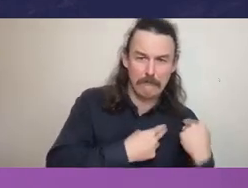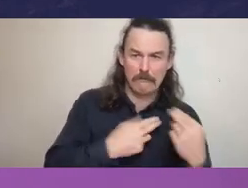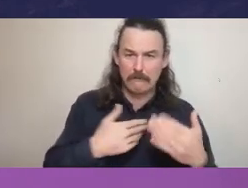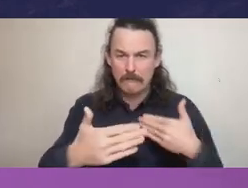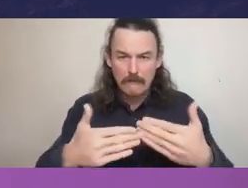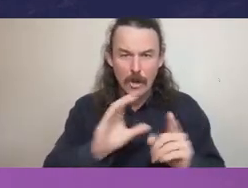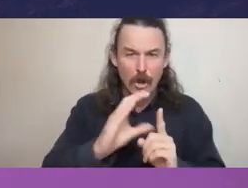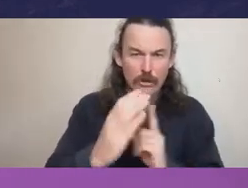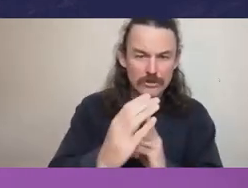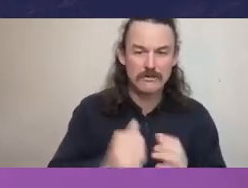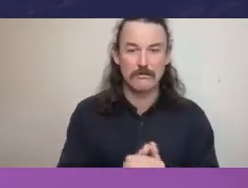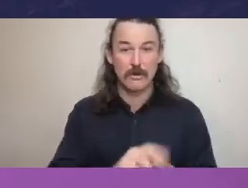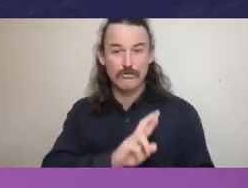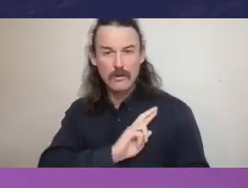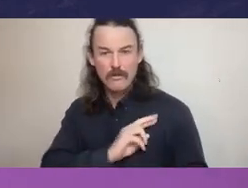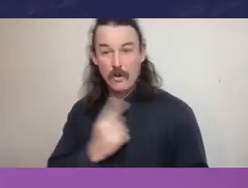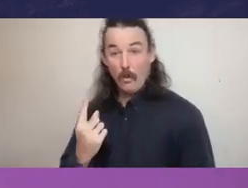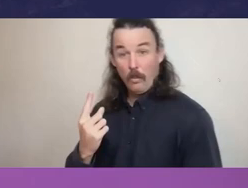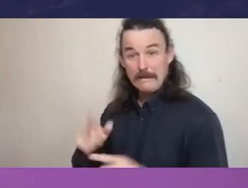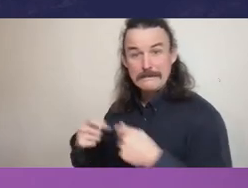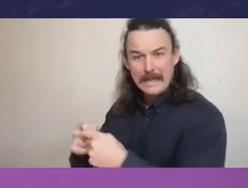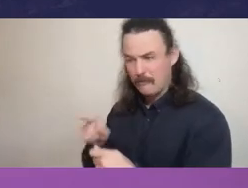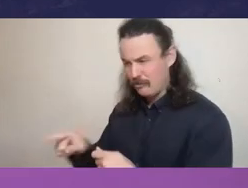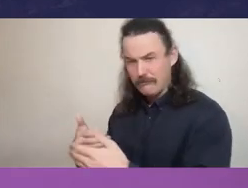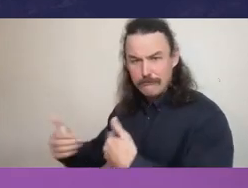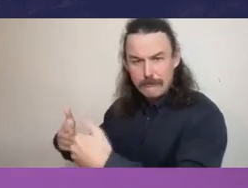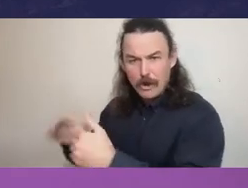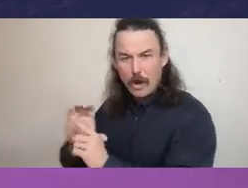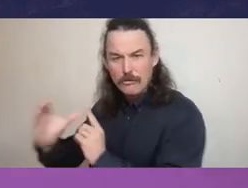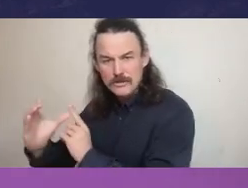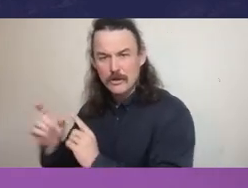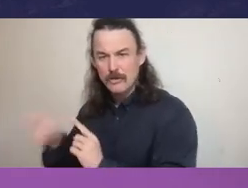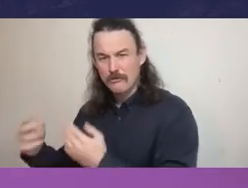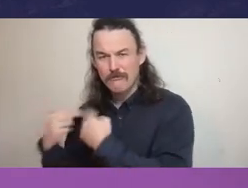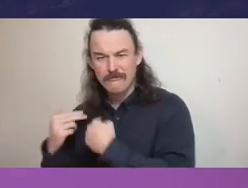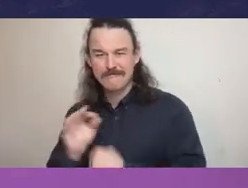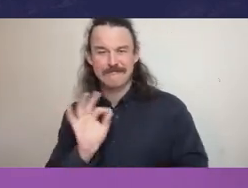sit with a single department or a single bit of an agency,